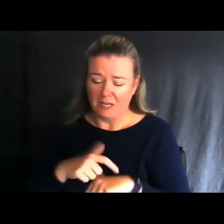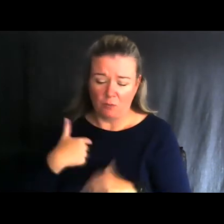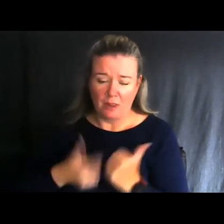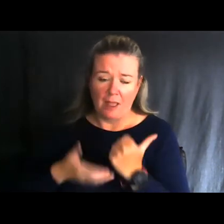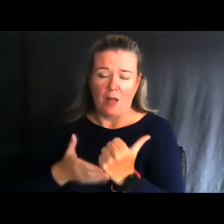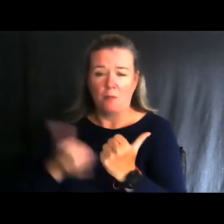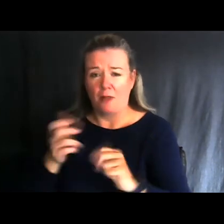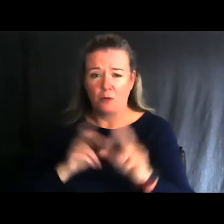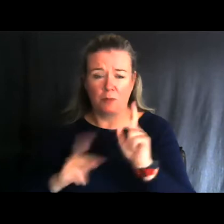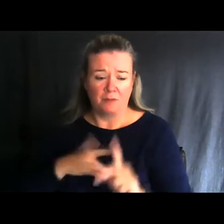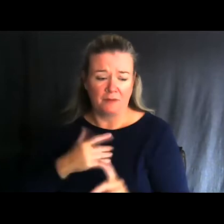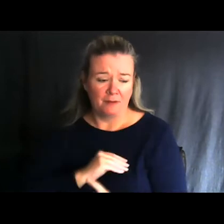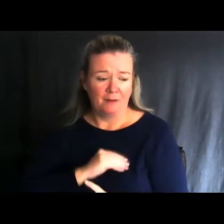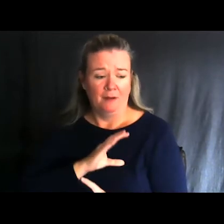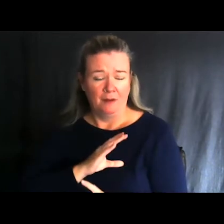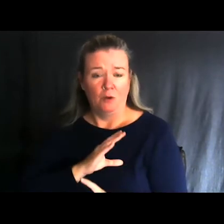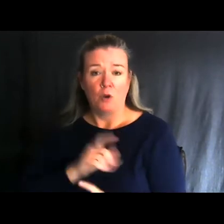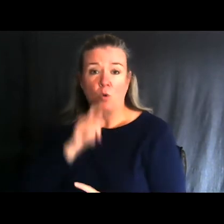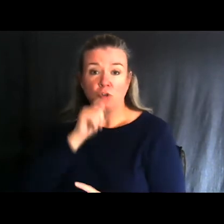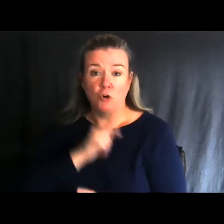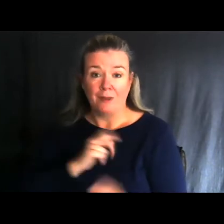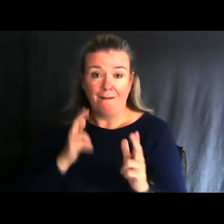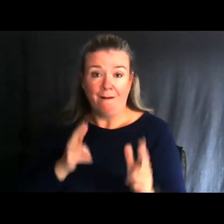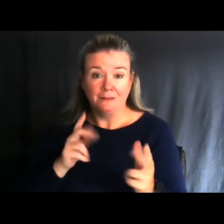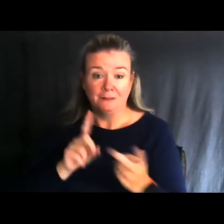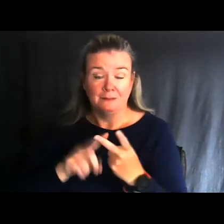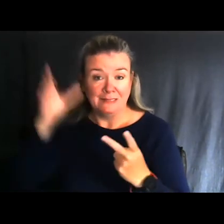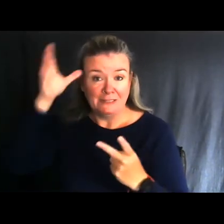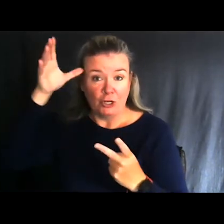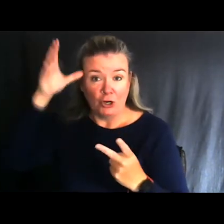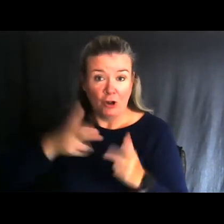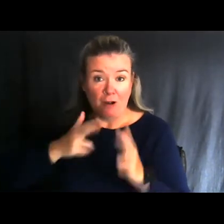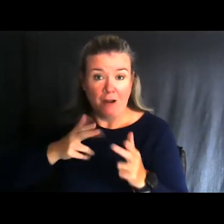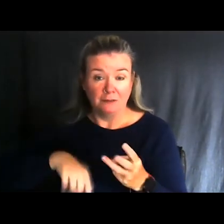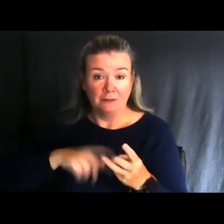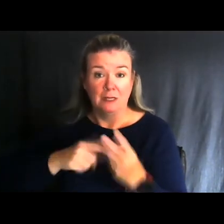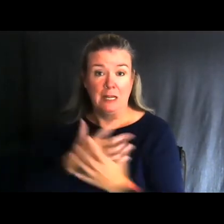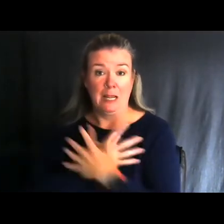We go out turkey hunting, we go out deer hunting, and we go out bear hunting.